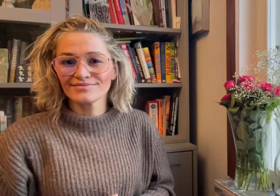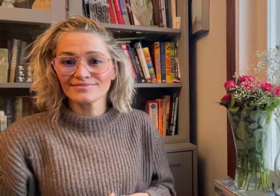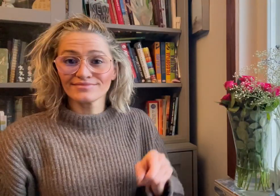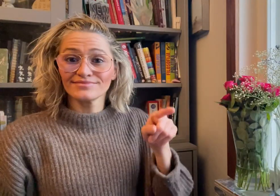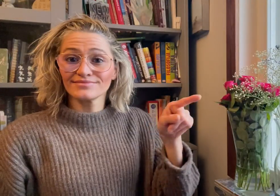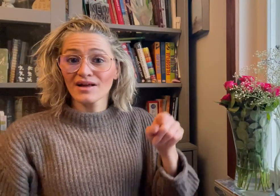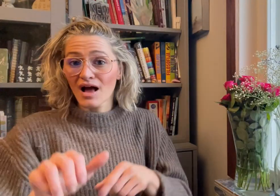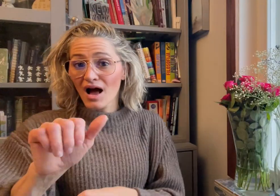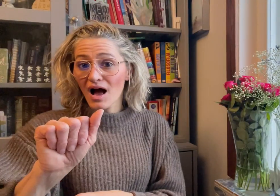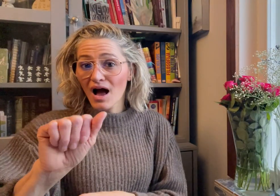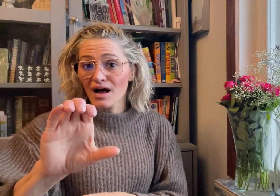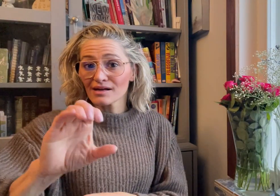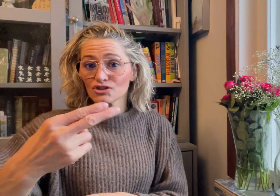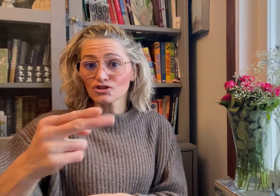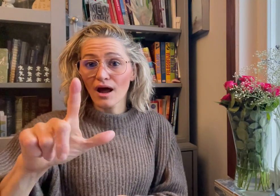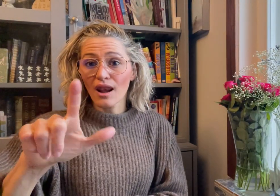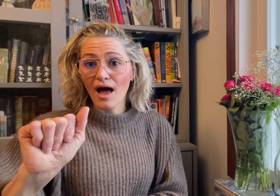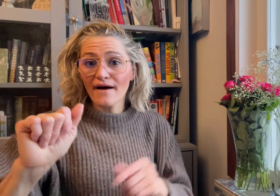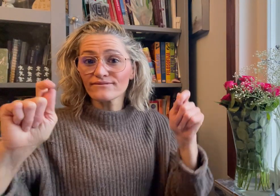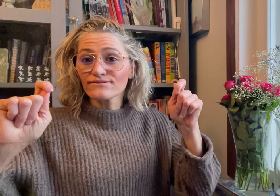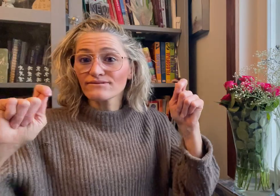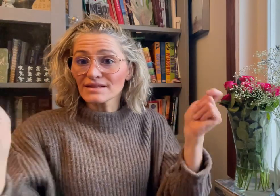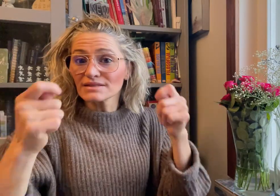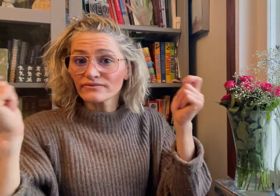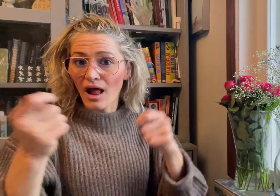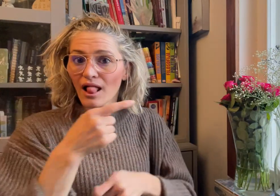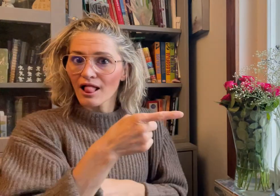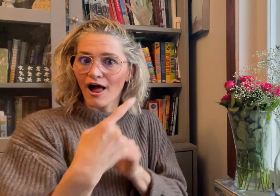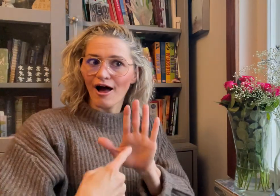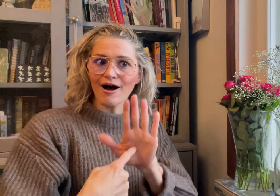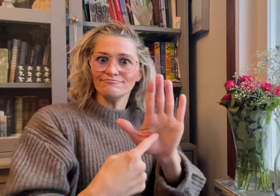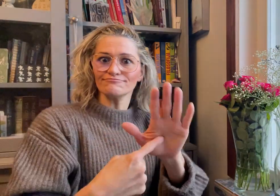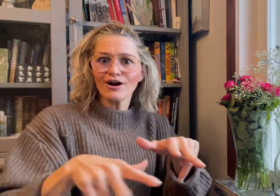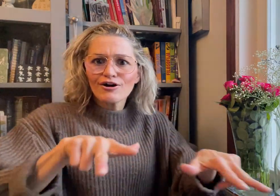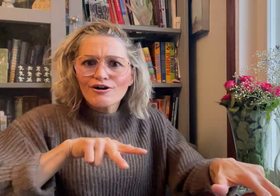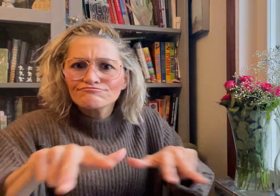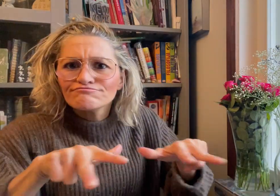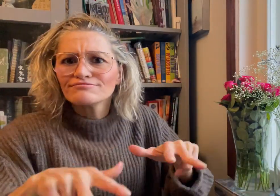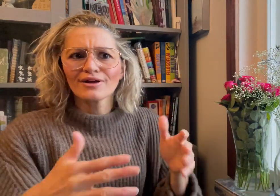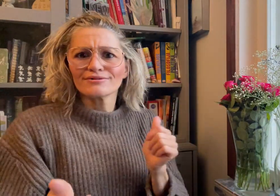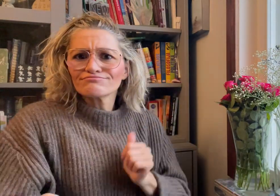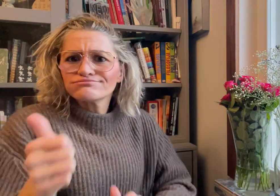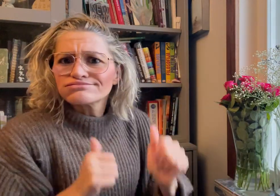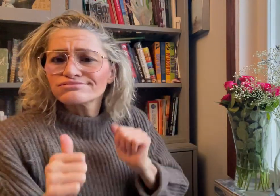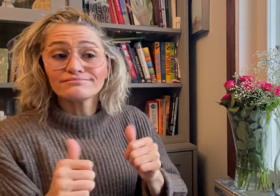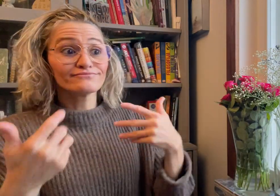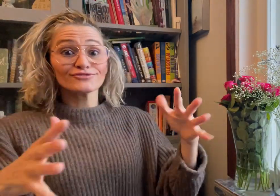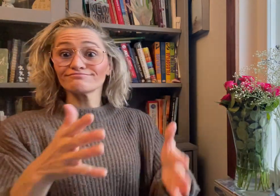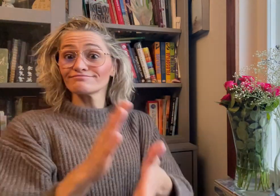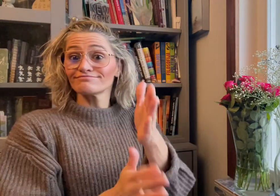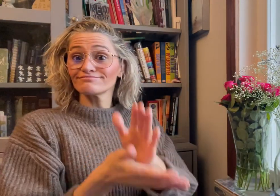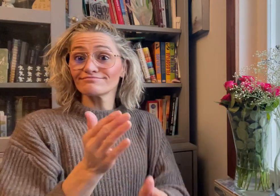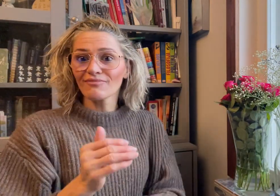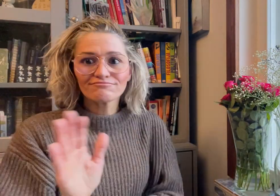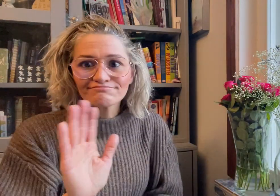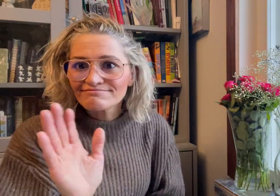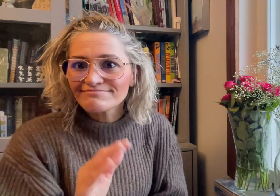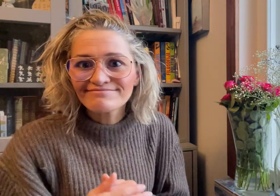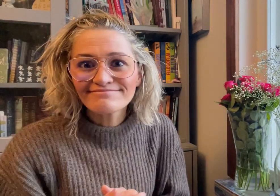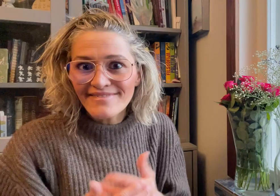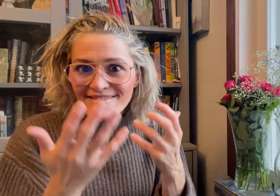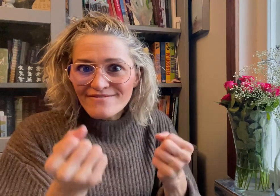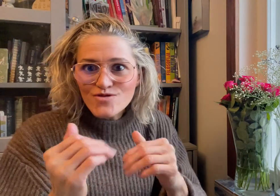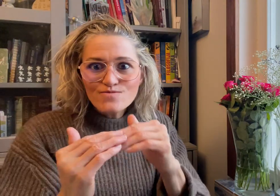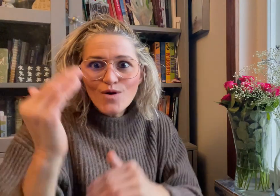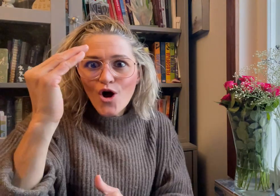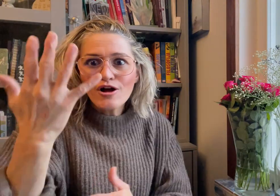The Achla festival not only offers events and performances,